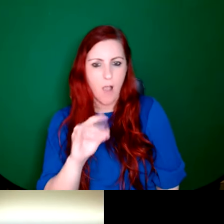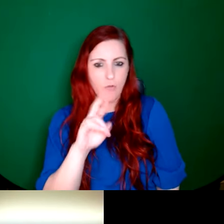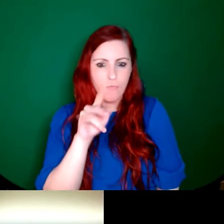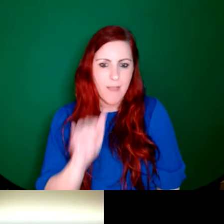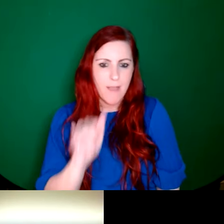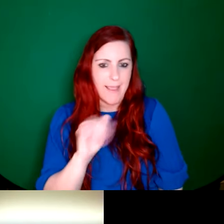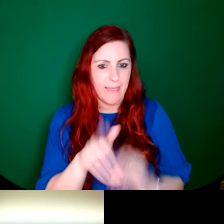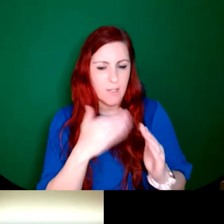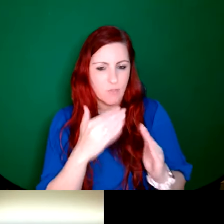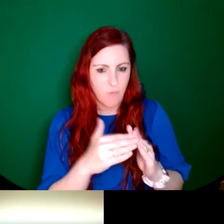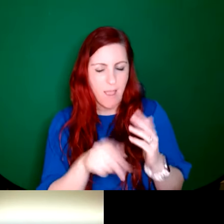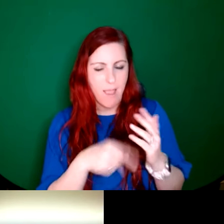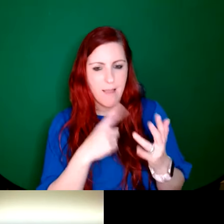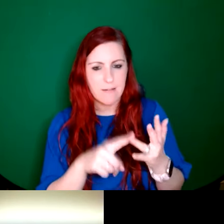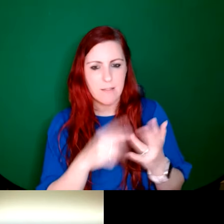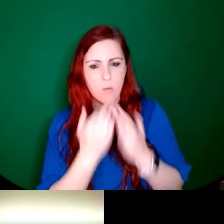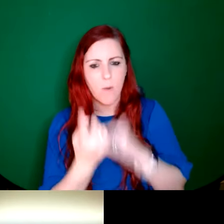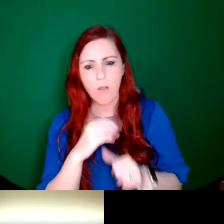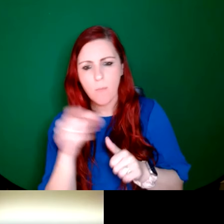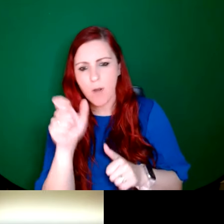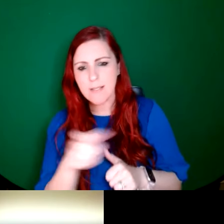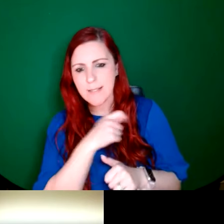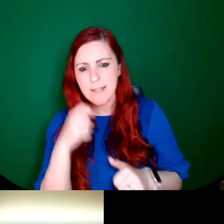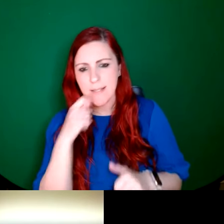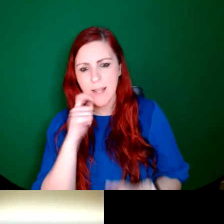this is great. And somebody else has said there's a An Túr Ghloine Opus sectile,